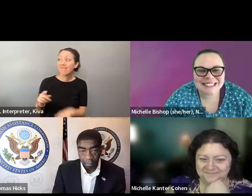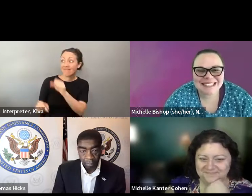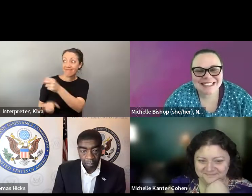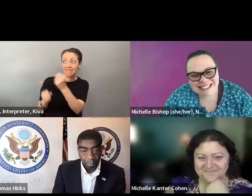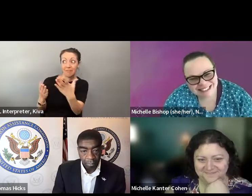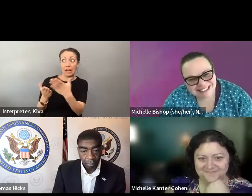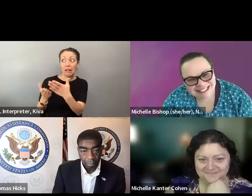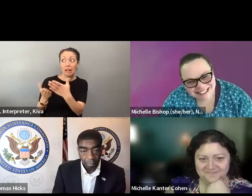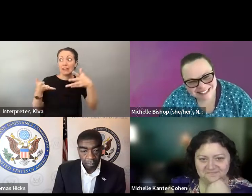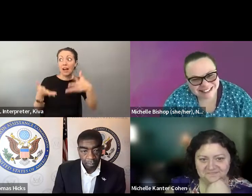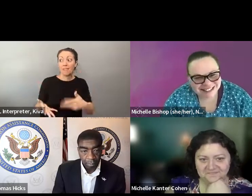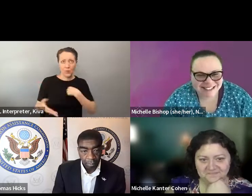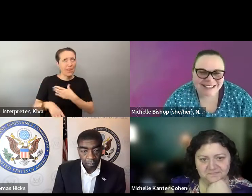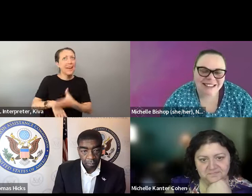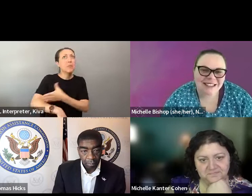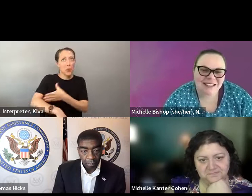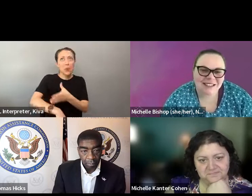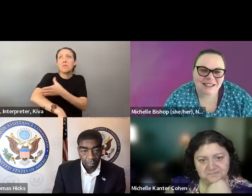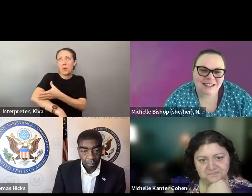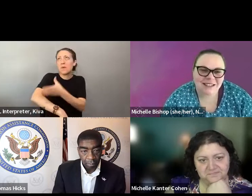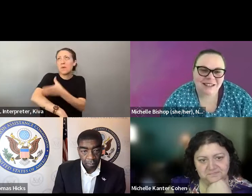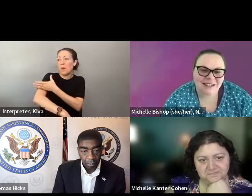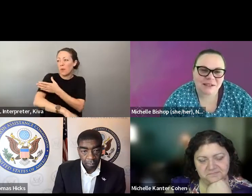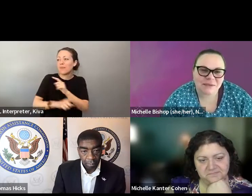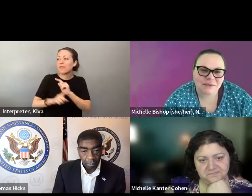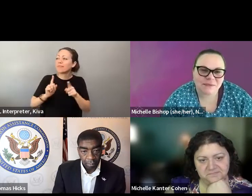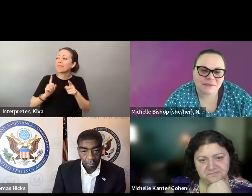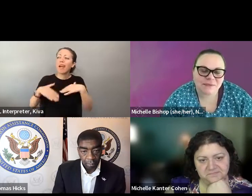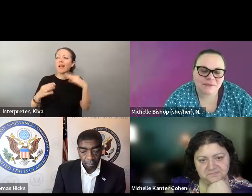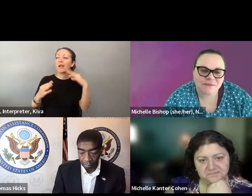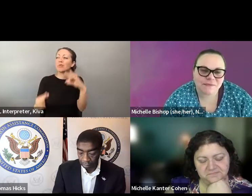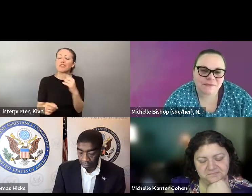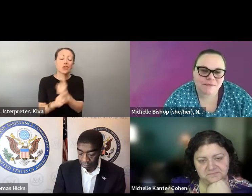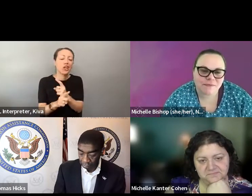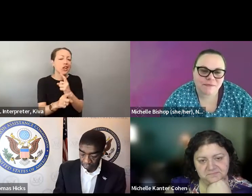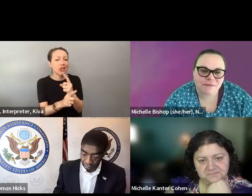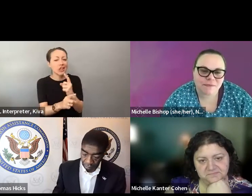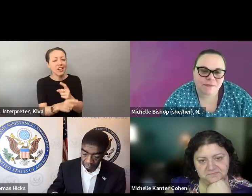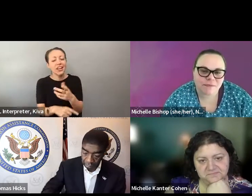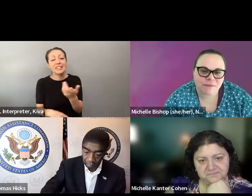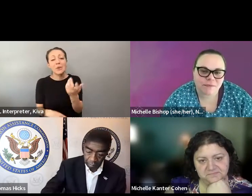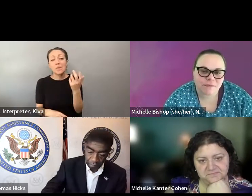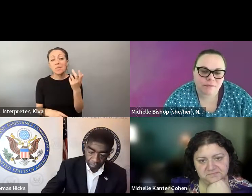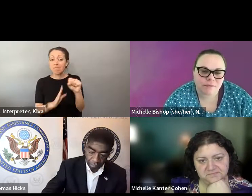Unfortunately, there's a lot of things left, you know.